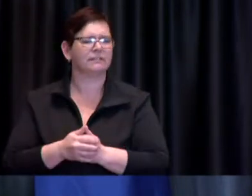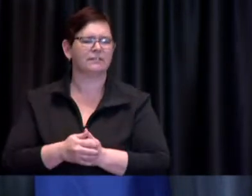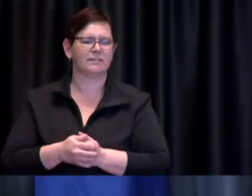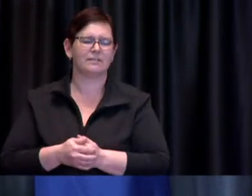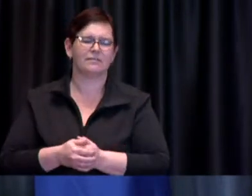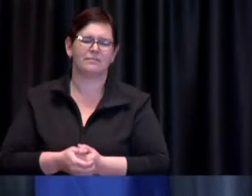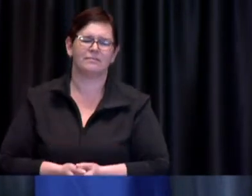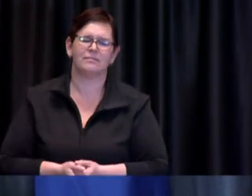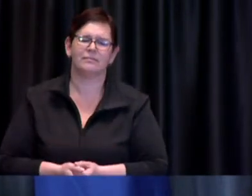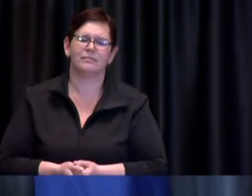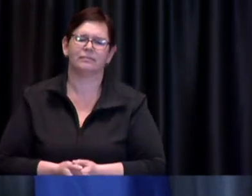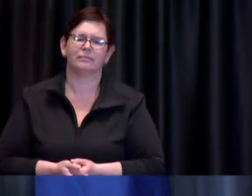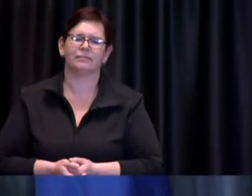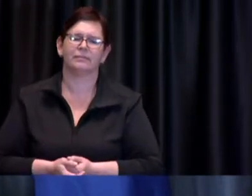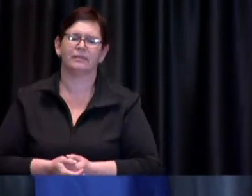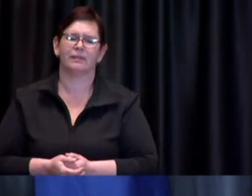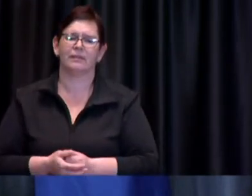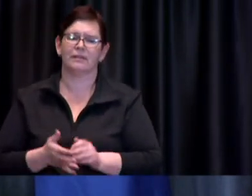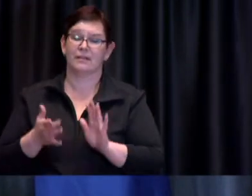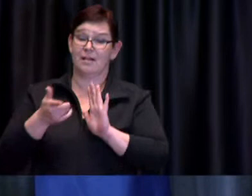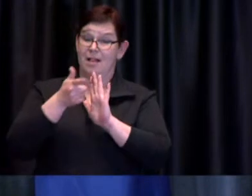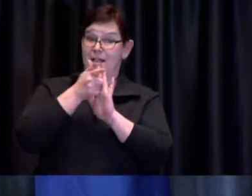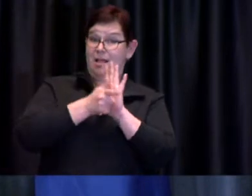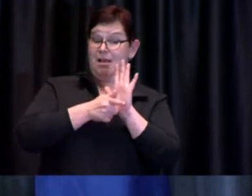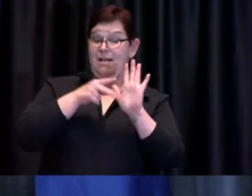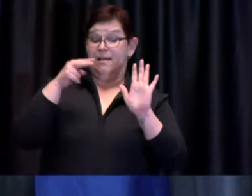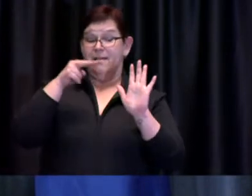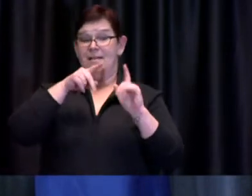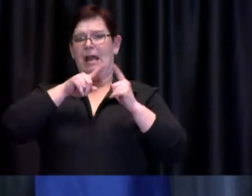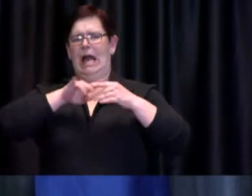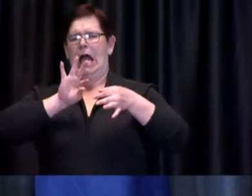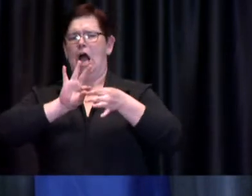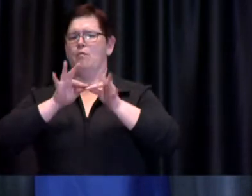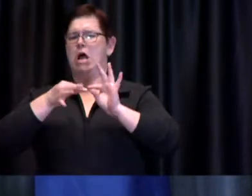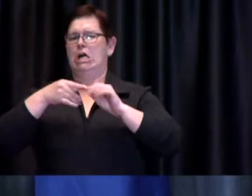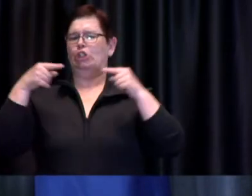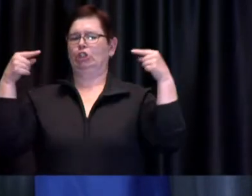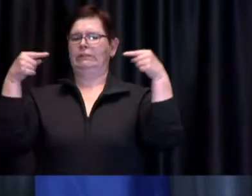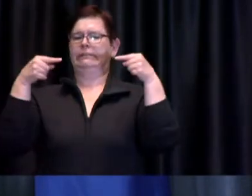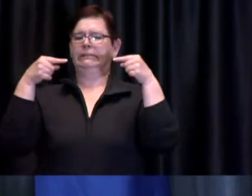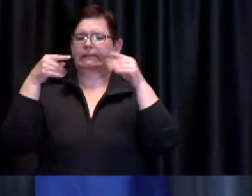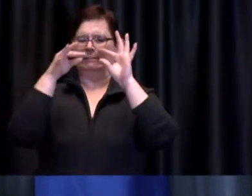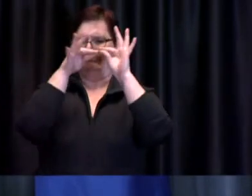legislation and regulations uh by a physician which is perhaps not the best thing to do but